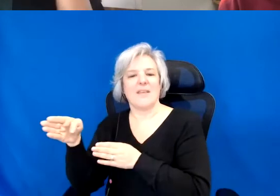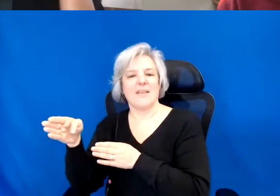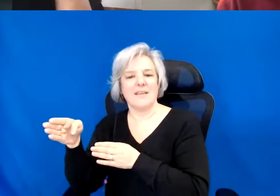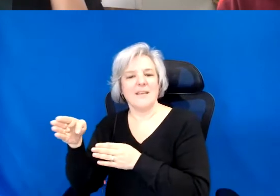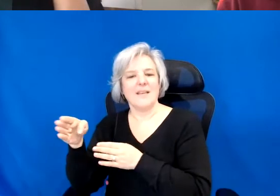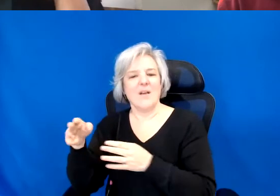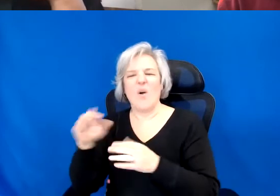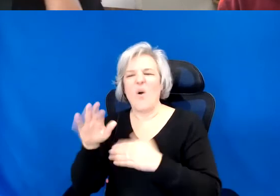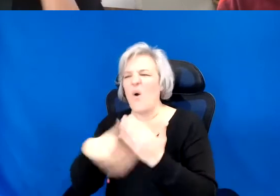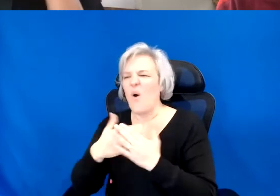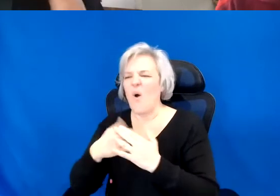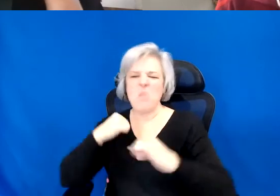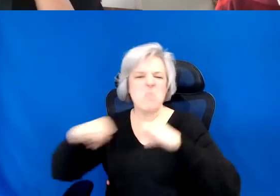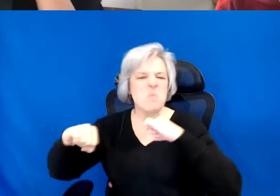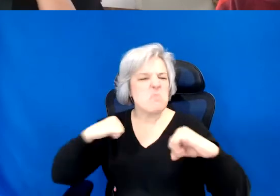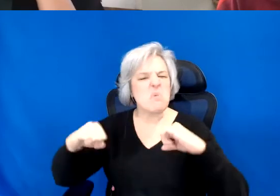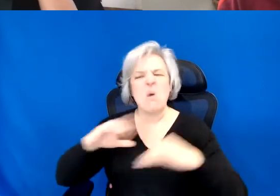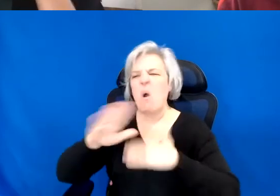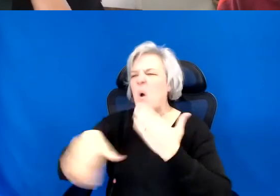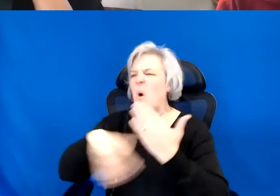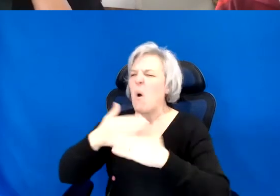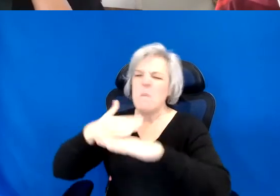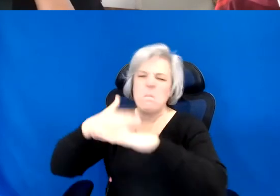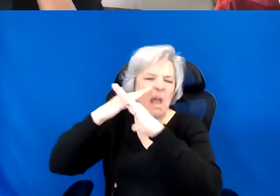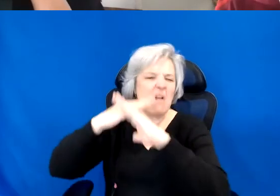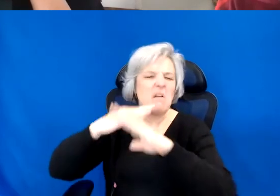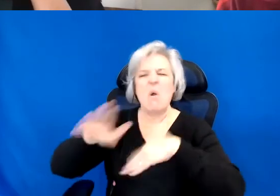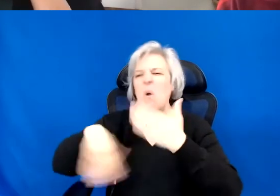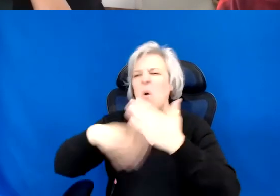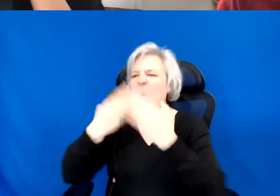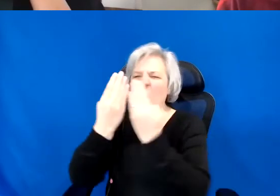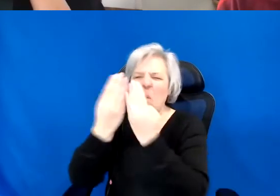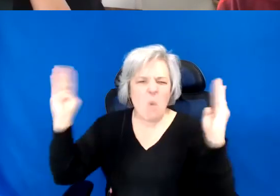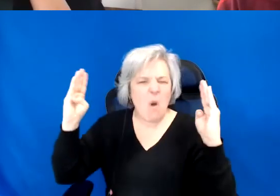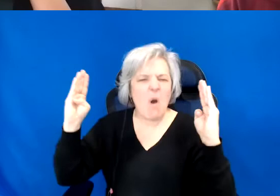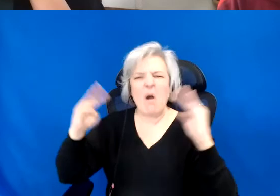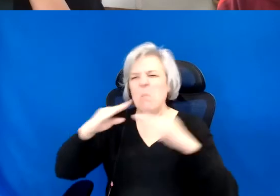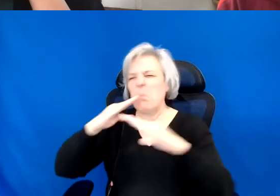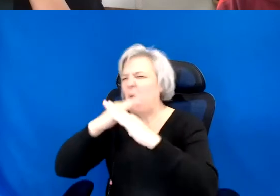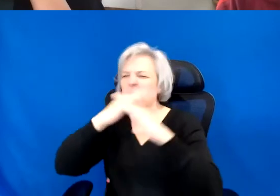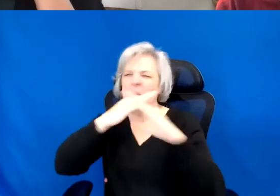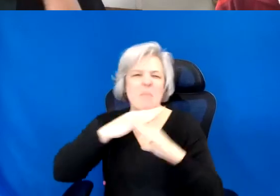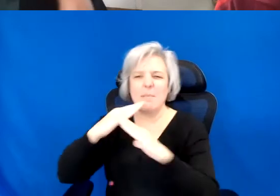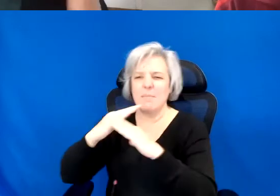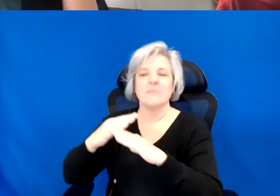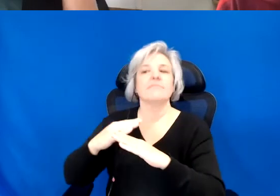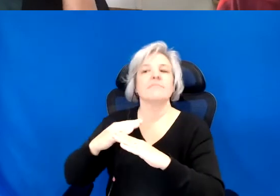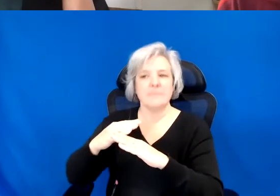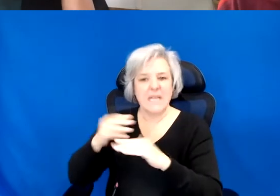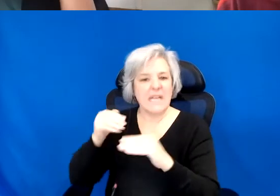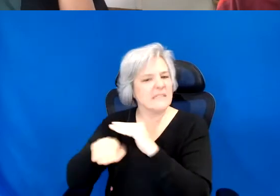barriers and walls in relation to storytelling, and in relation to accessibility.